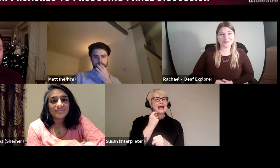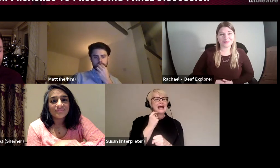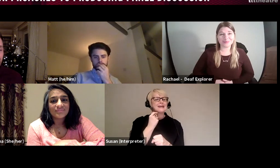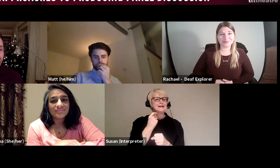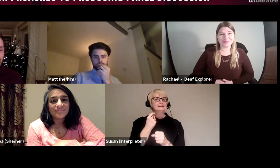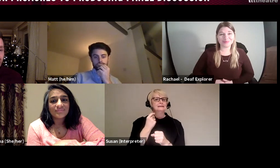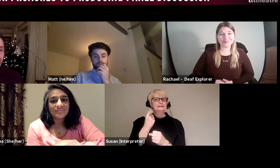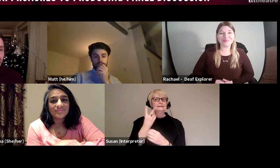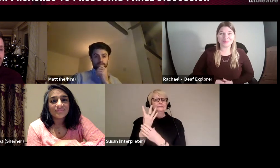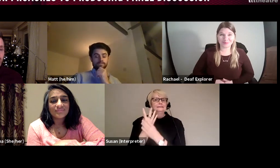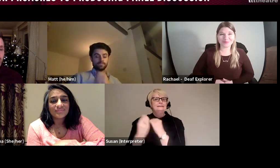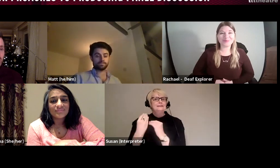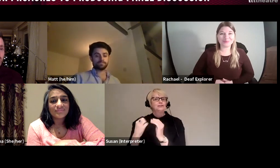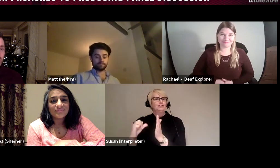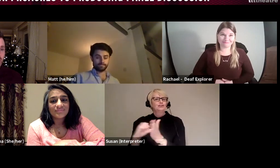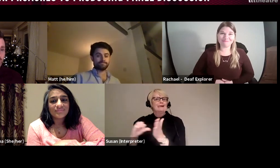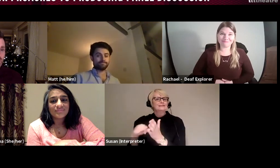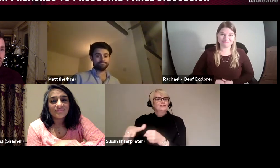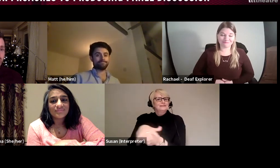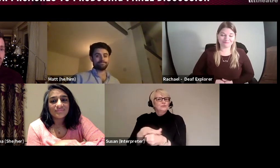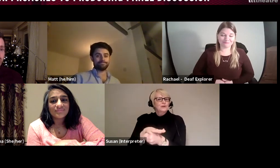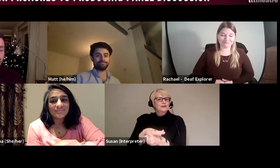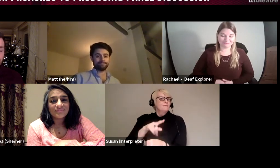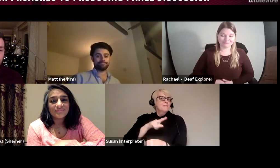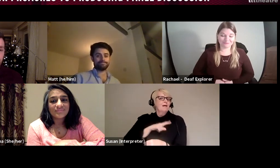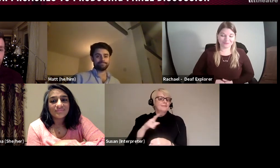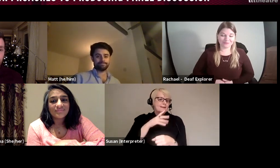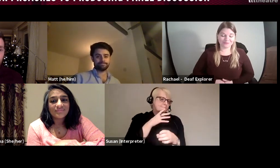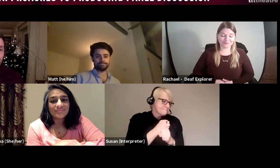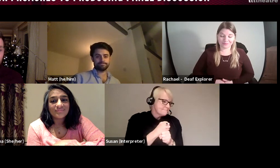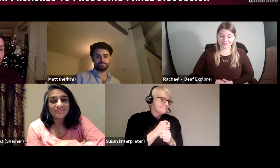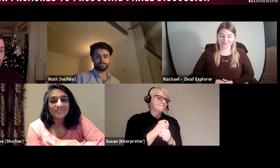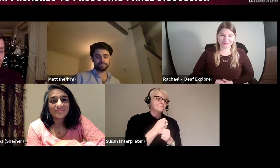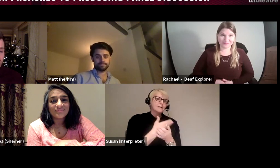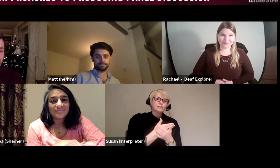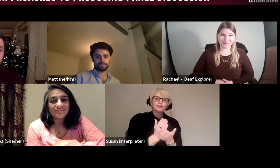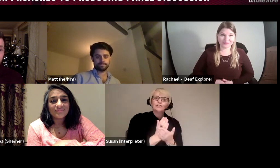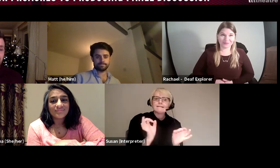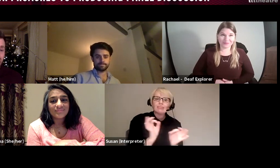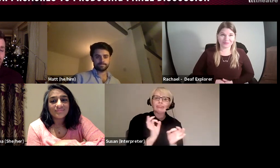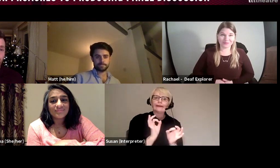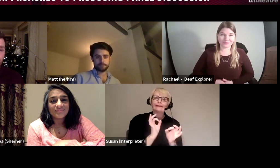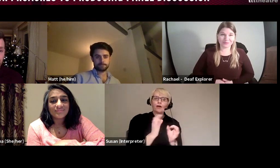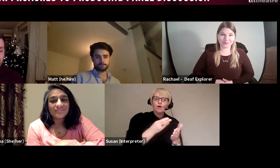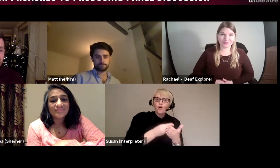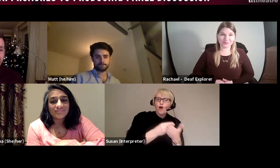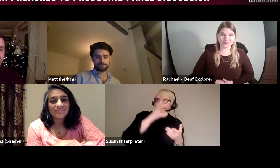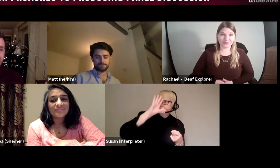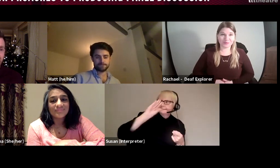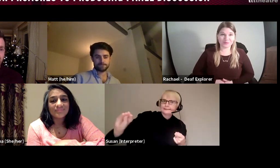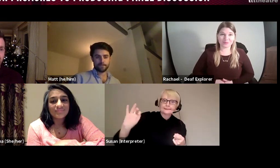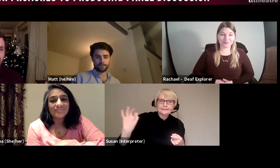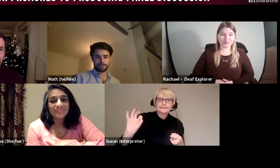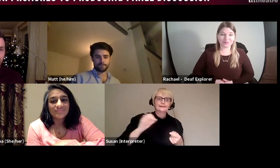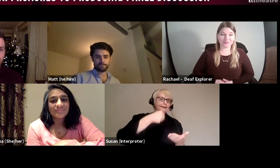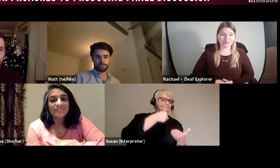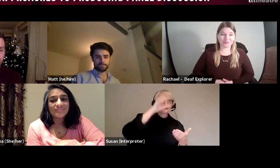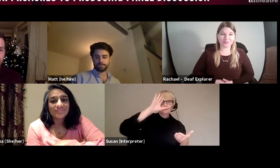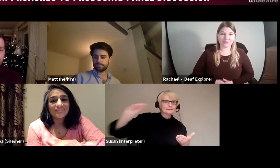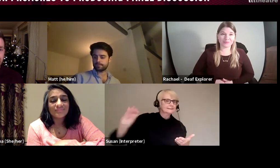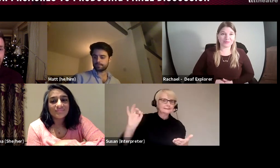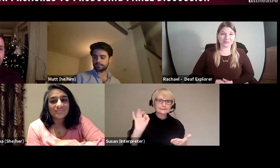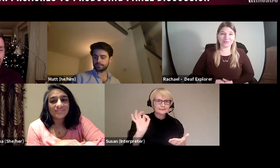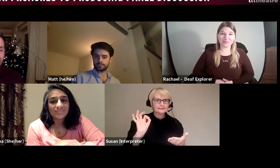sharing everything, when they're not sharing costs and what the budget is, because it can